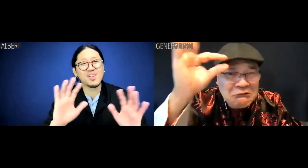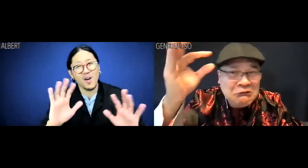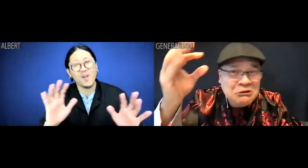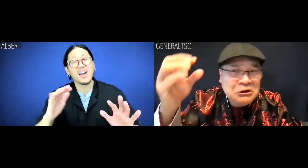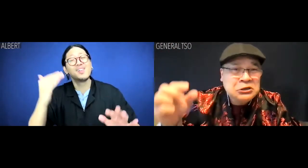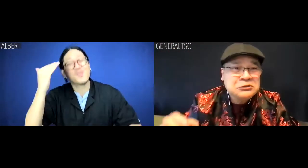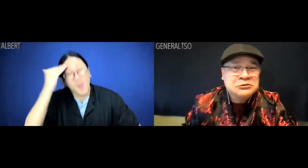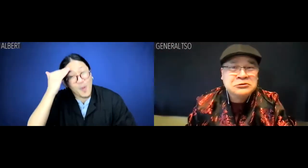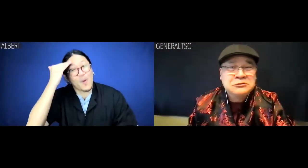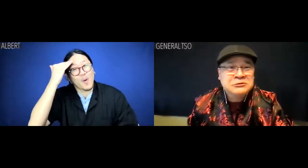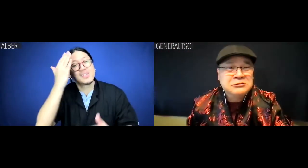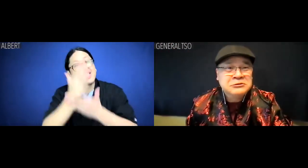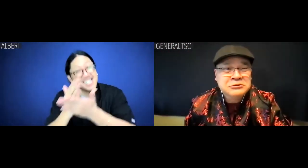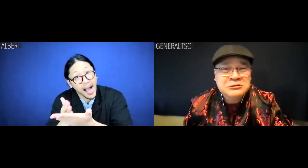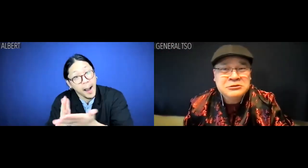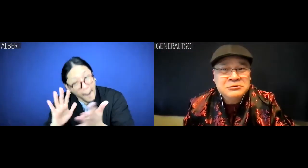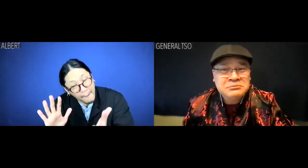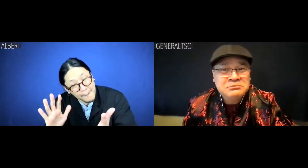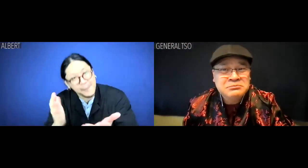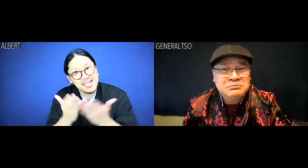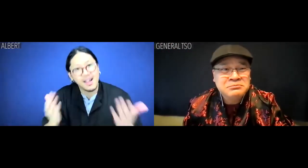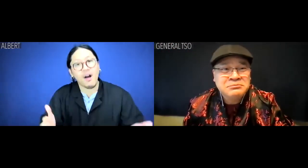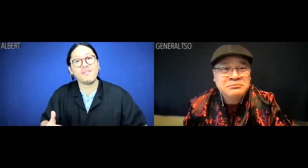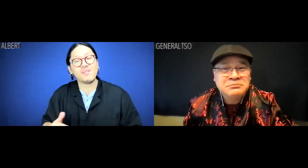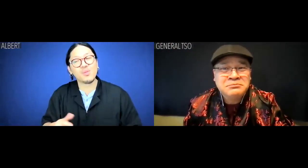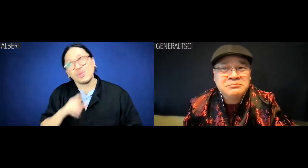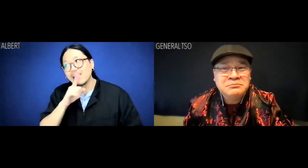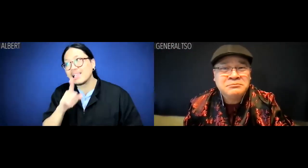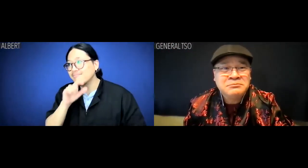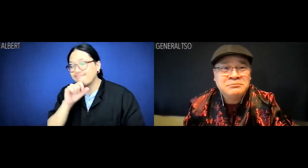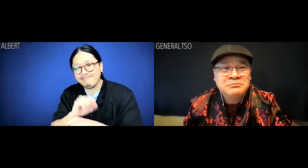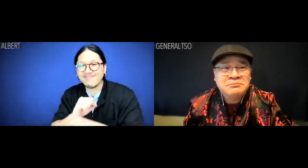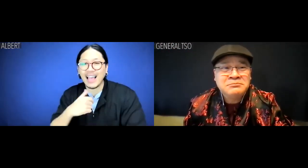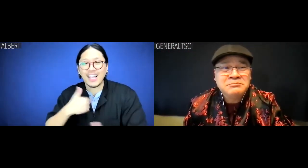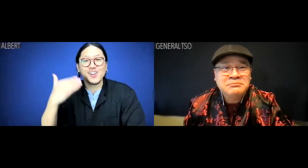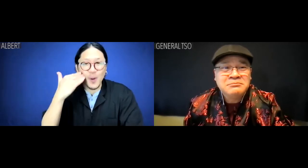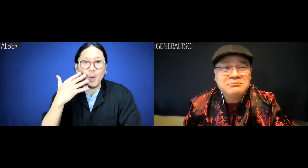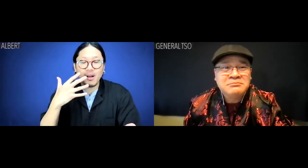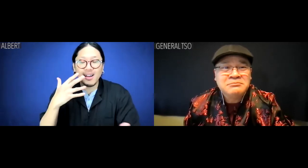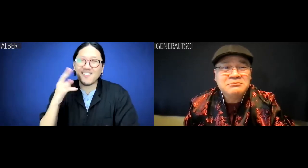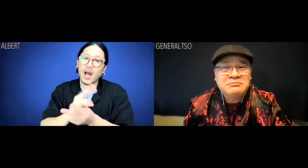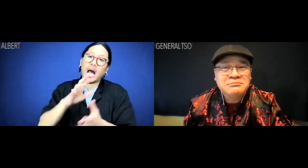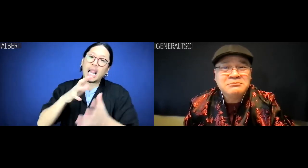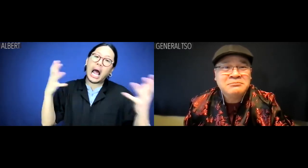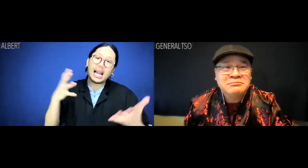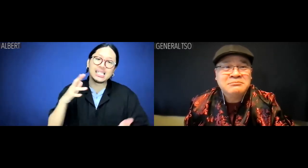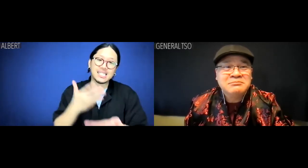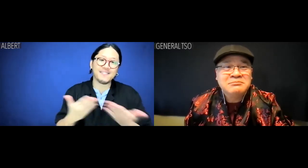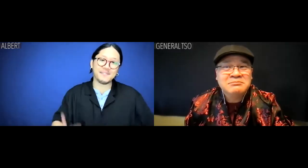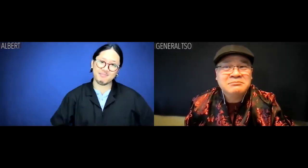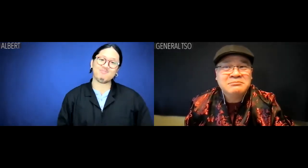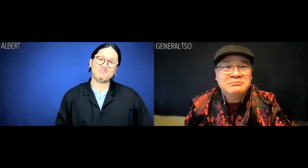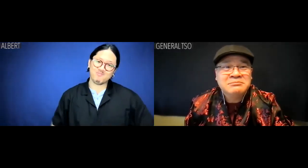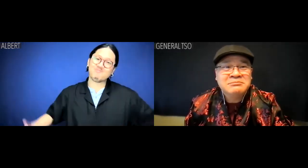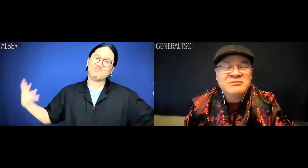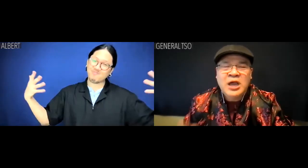Albert: Well, I do know some stuff. I actually know a fuckton of stuff.